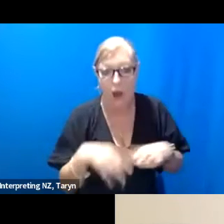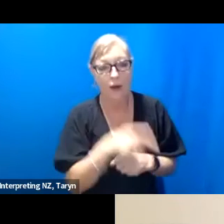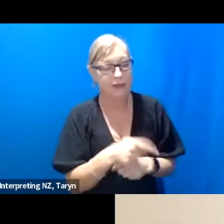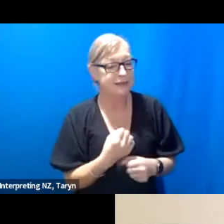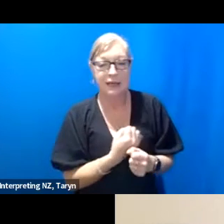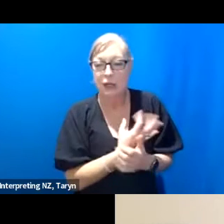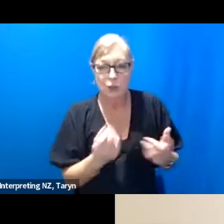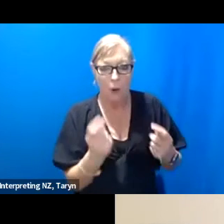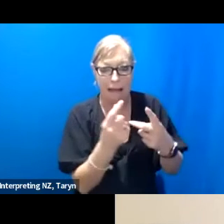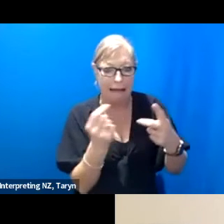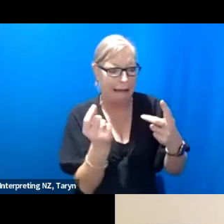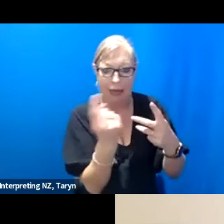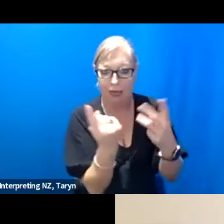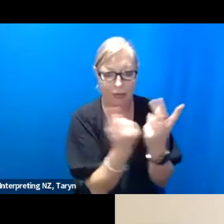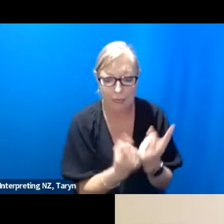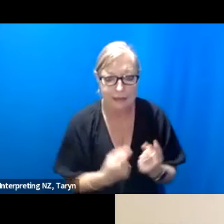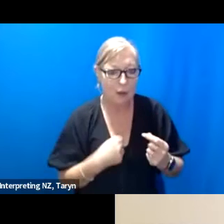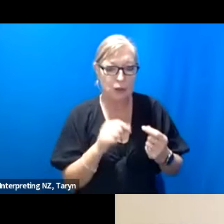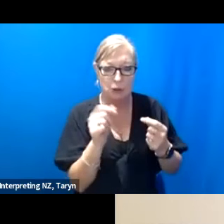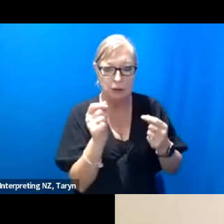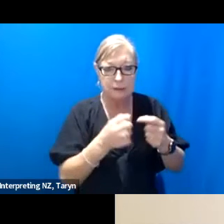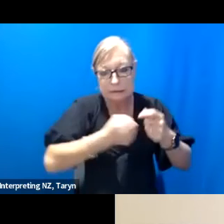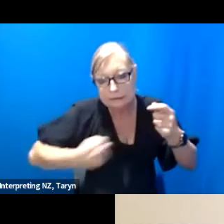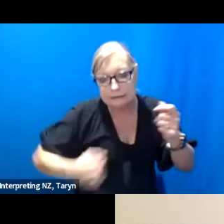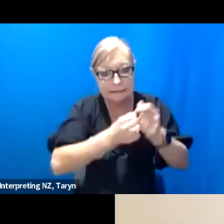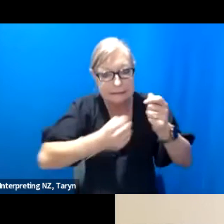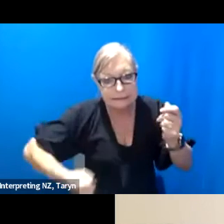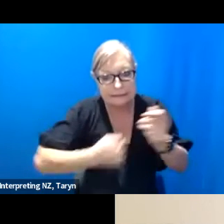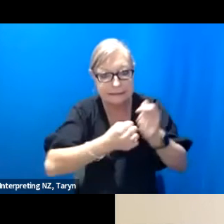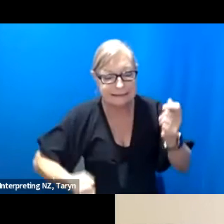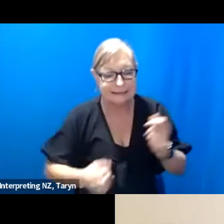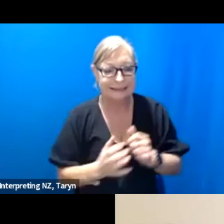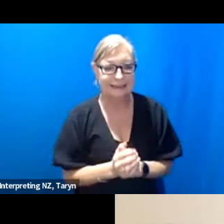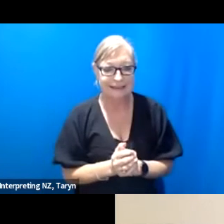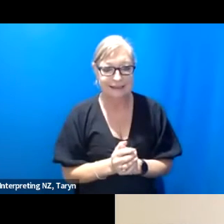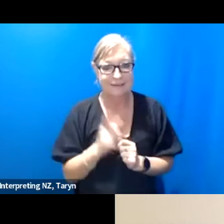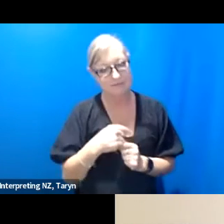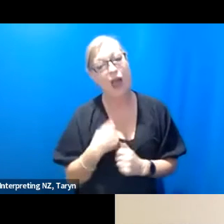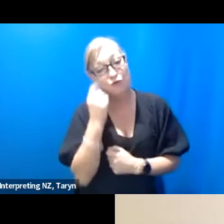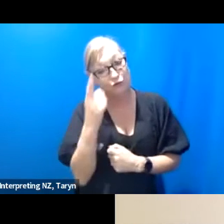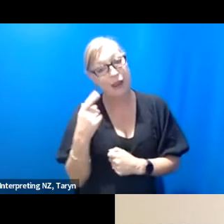and I'm aware that you know we're sort of coming towards the end of our time,